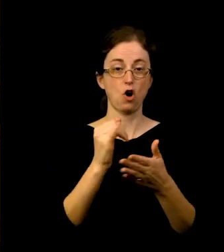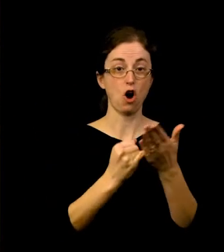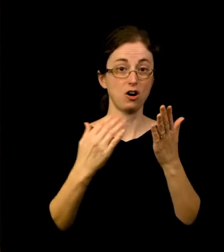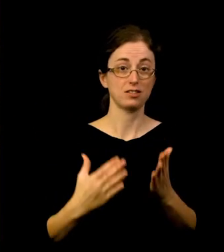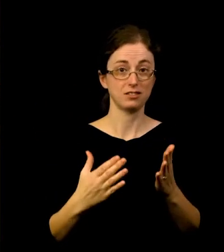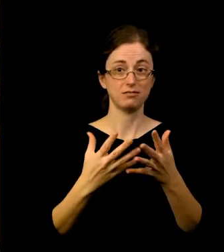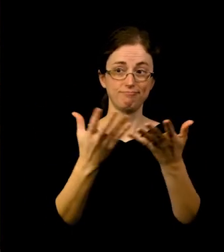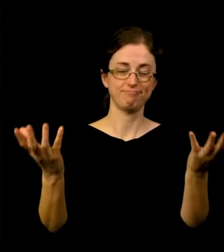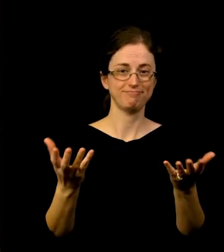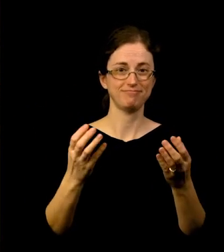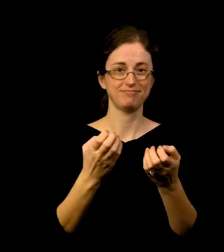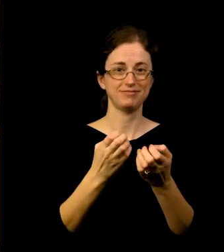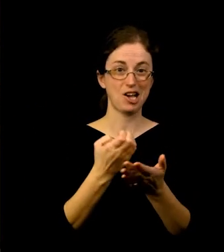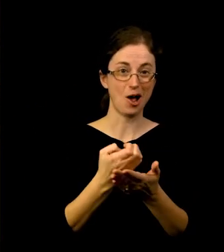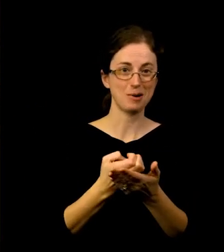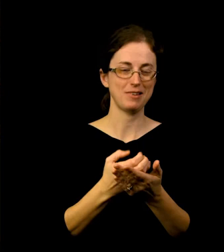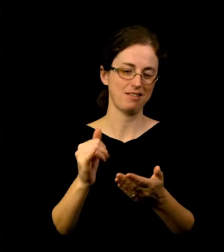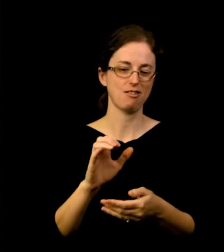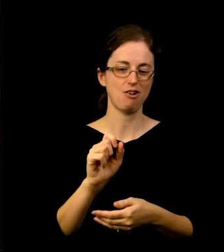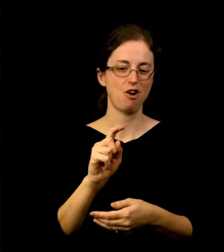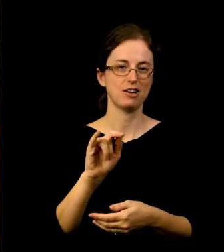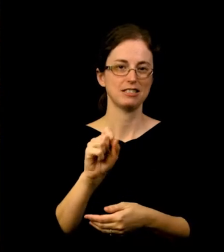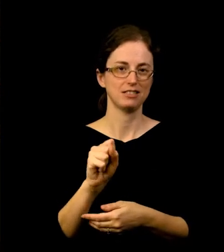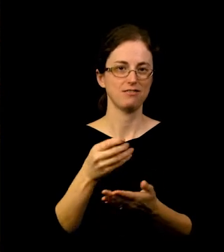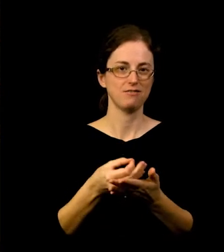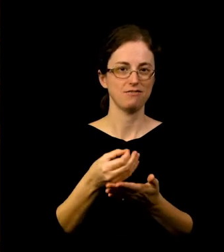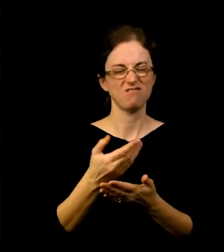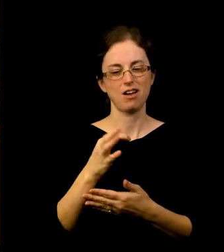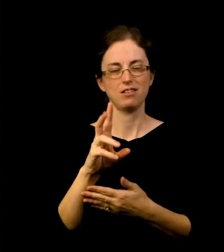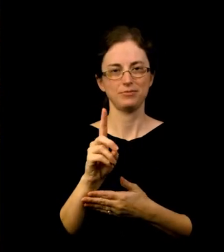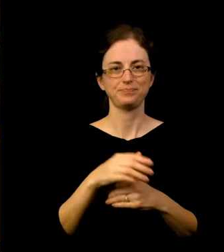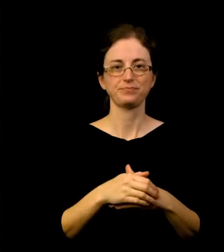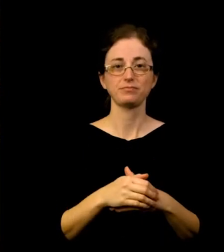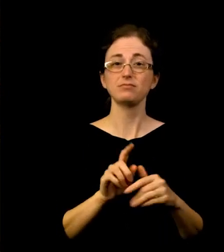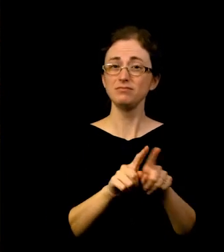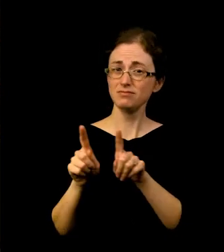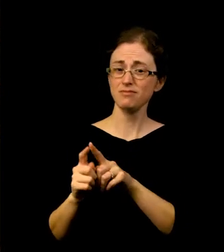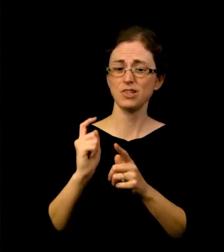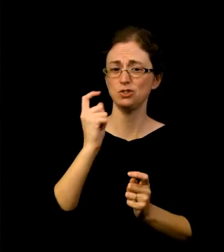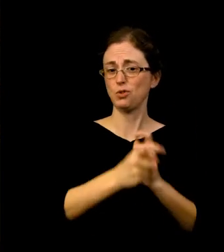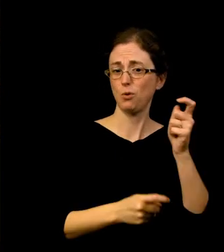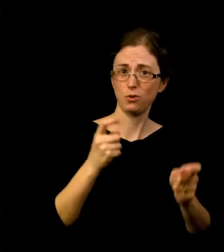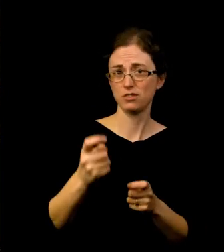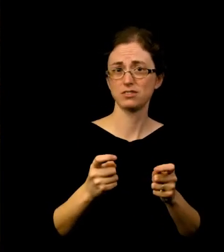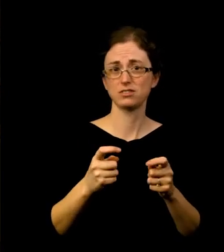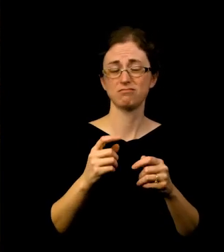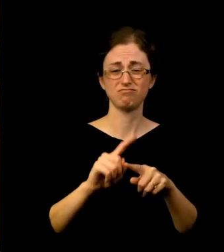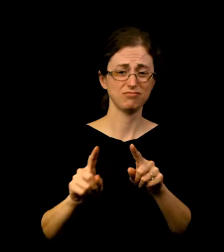Also, donors and members gave at all levels, and in fact, we were supported by more donors from more parts of the community than ever.